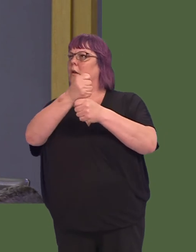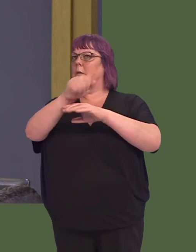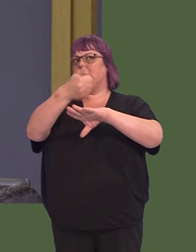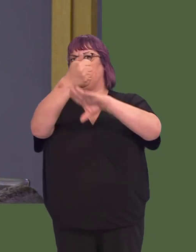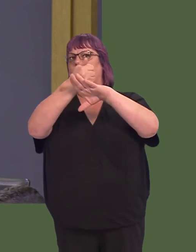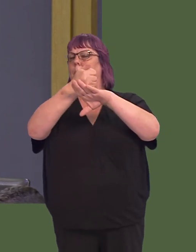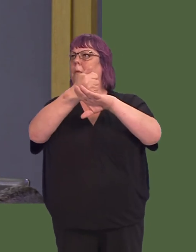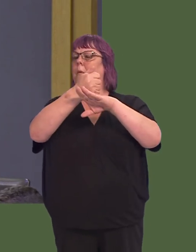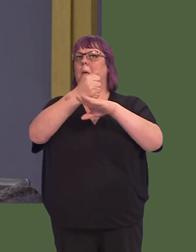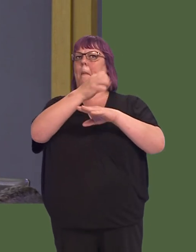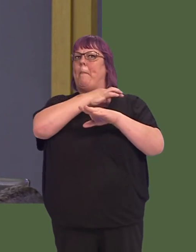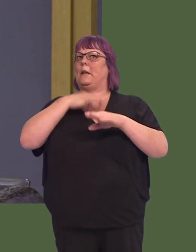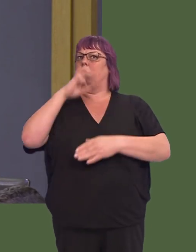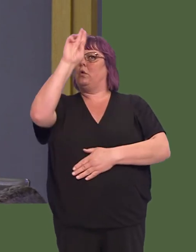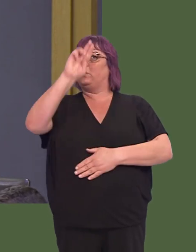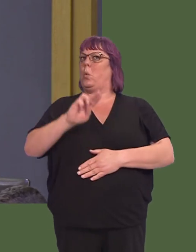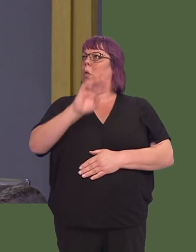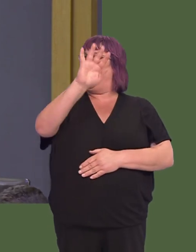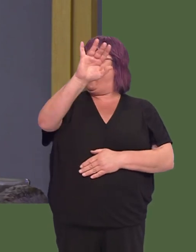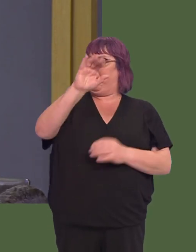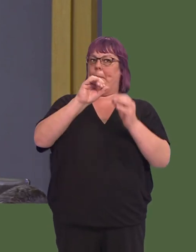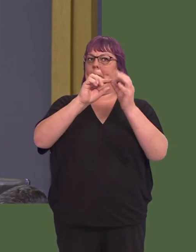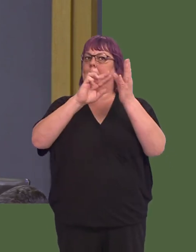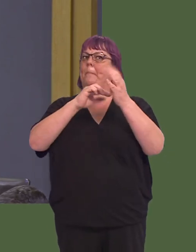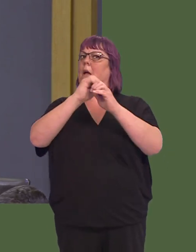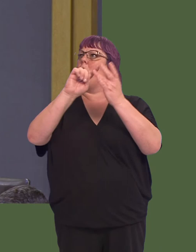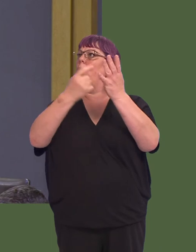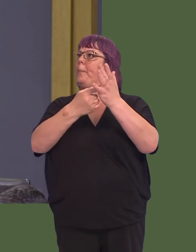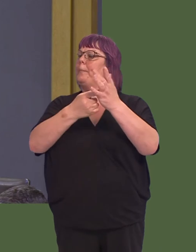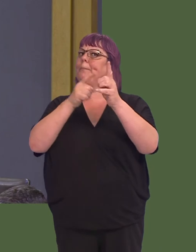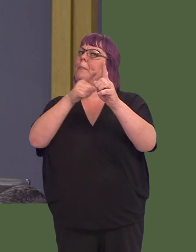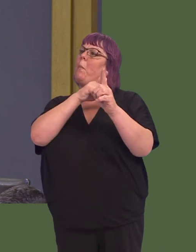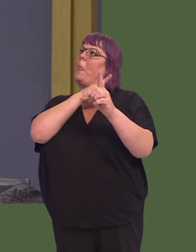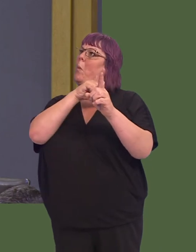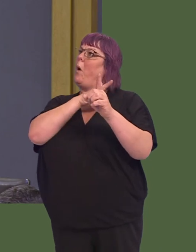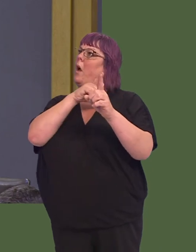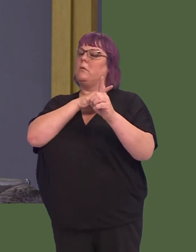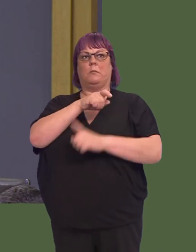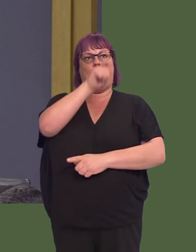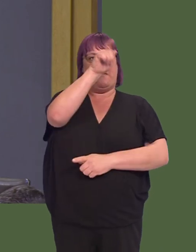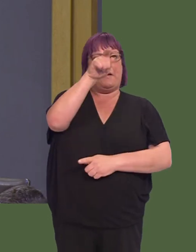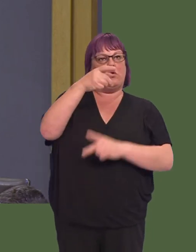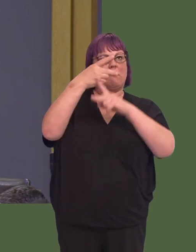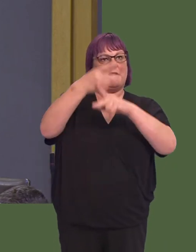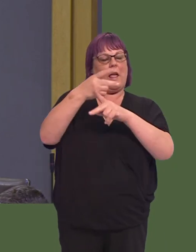for a medical school at Bangor, because I believe that it is a means of improving patient